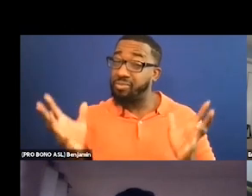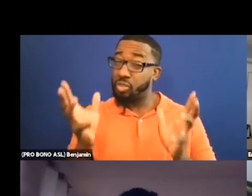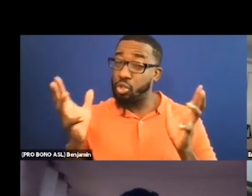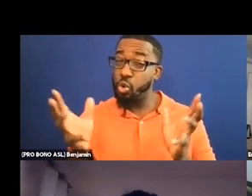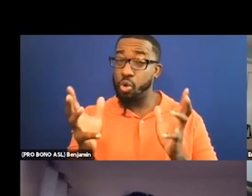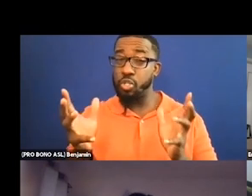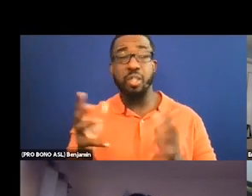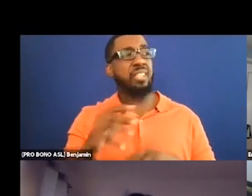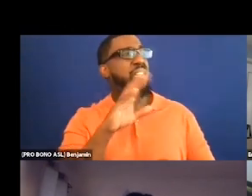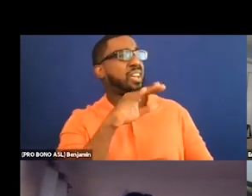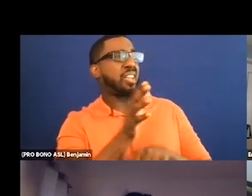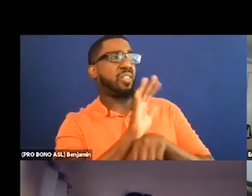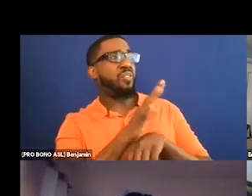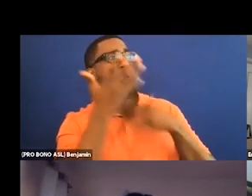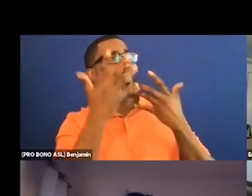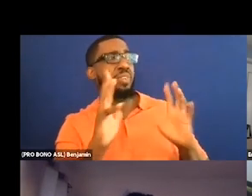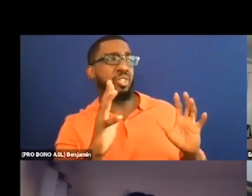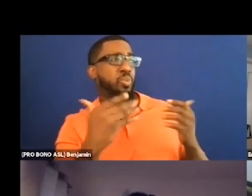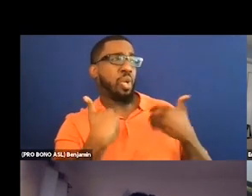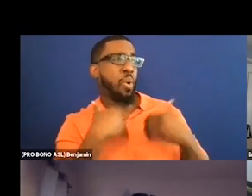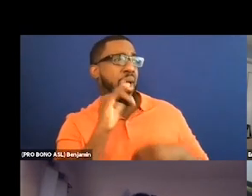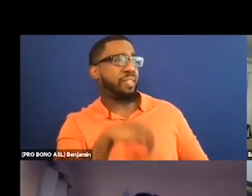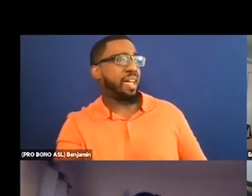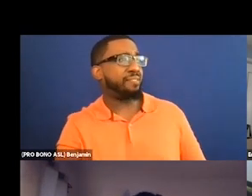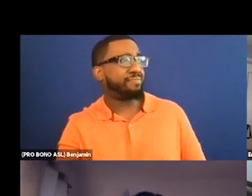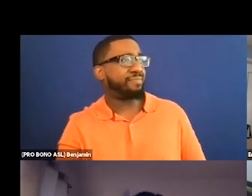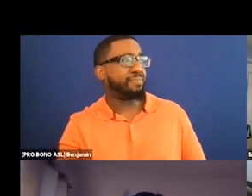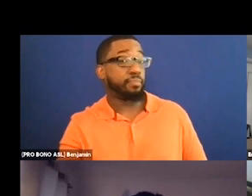And I'm quoting a colleague of Thomas and mine, Cheryl